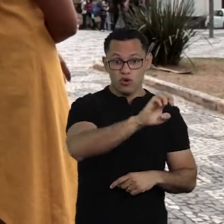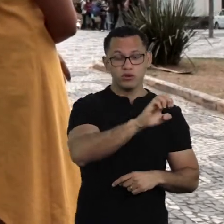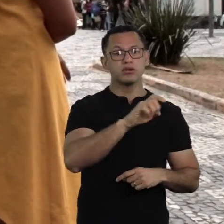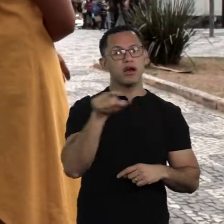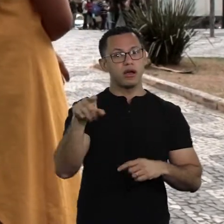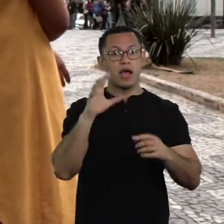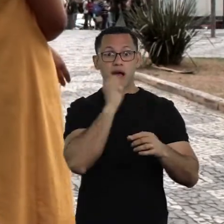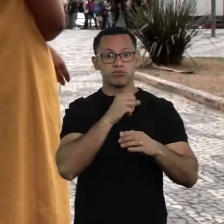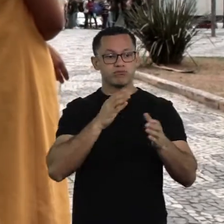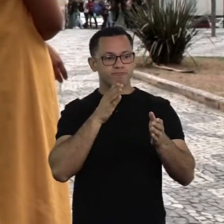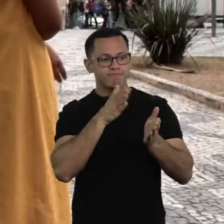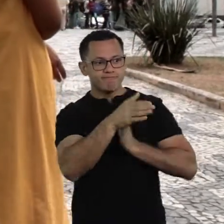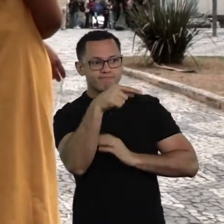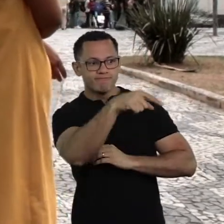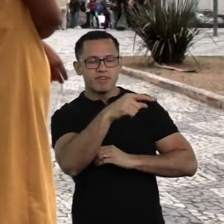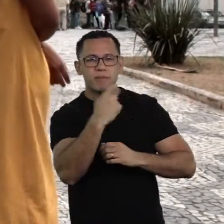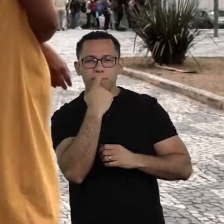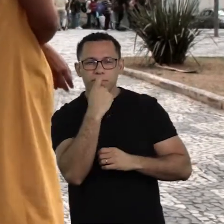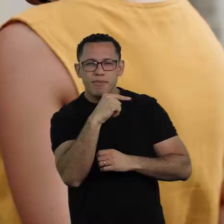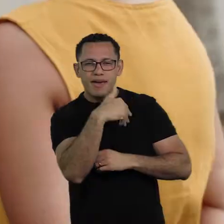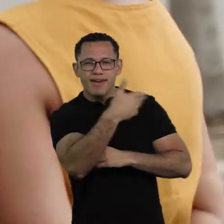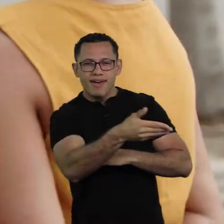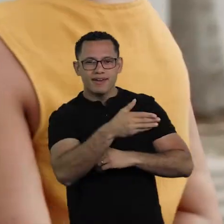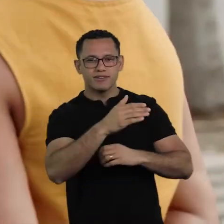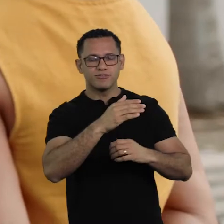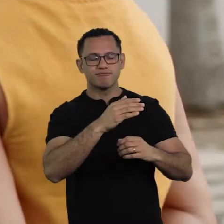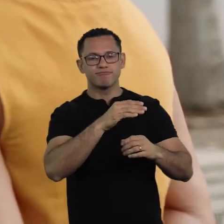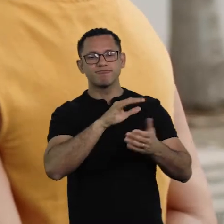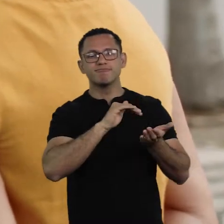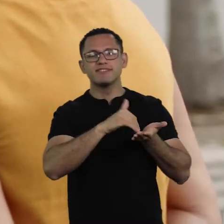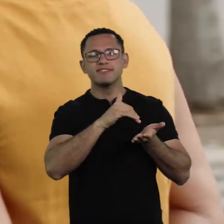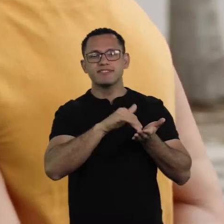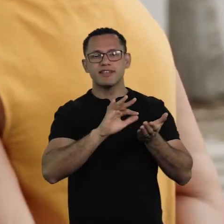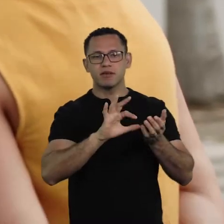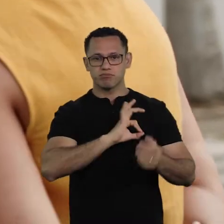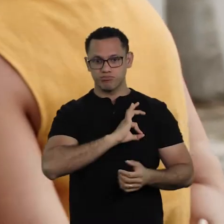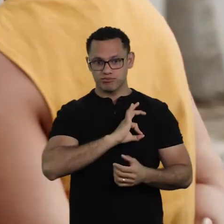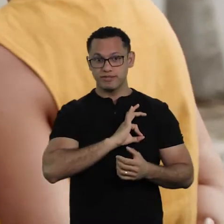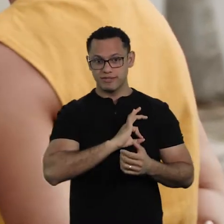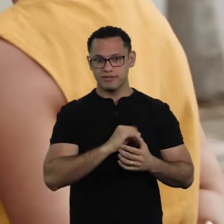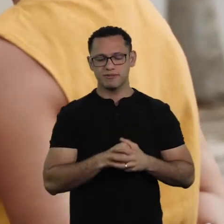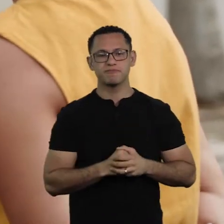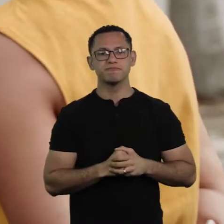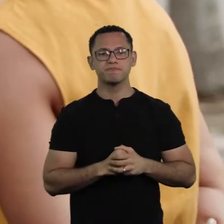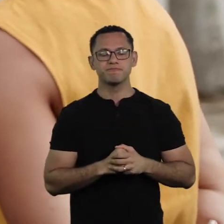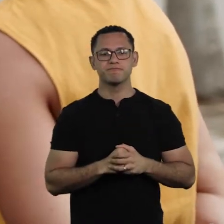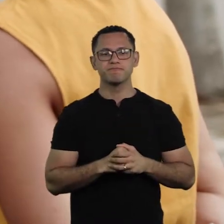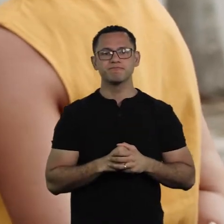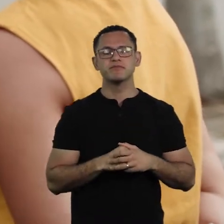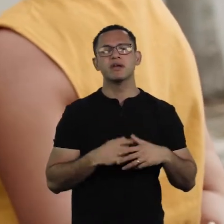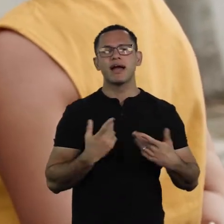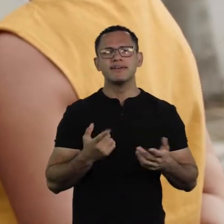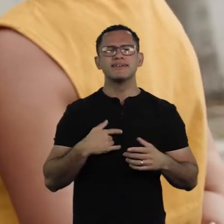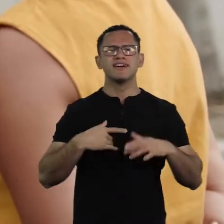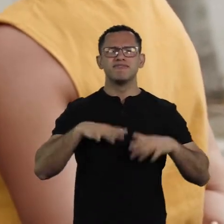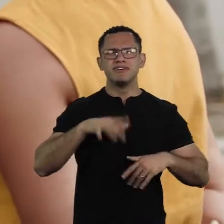and negotiate with him. So, he used to tell us, we talked, the riot police retreated,